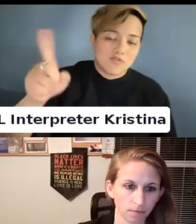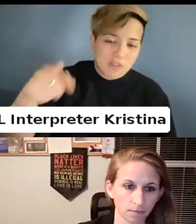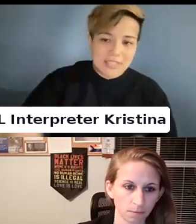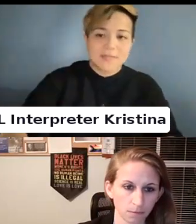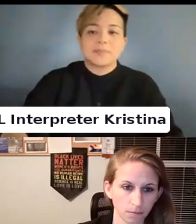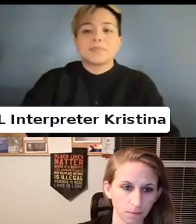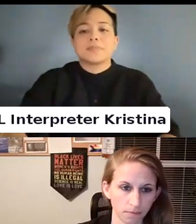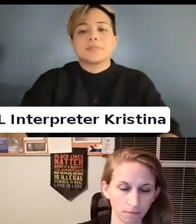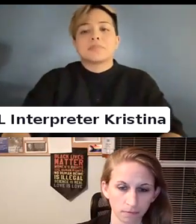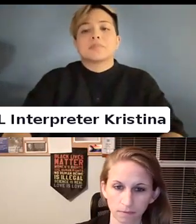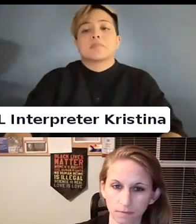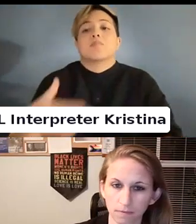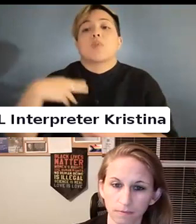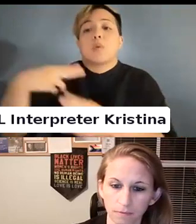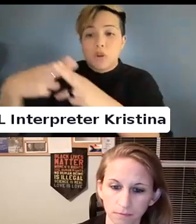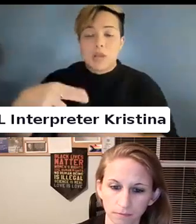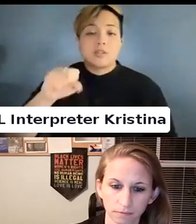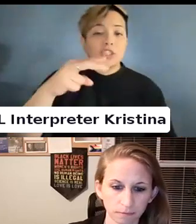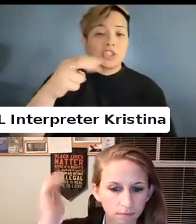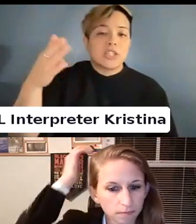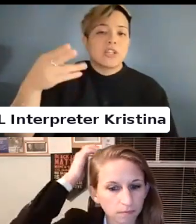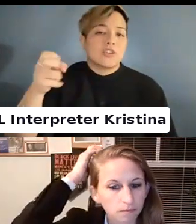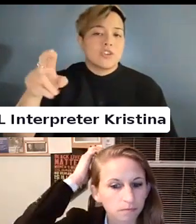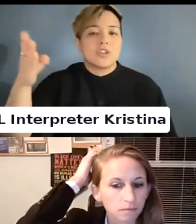My pronouns are she, her and hers.